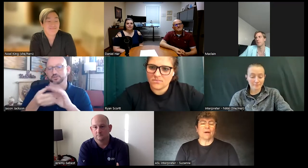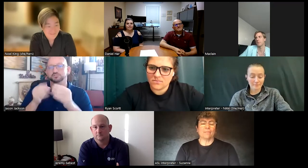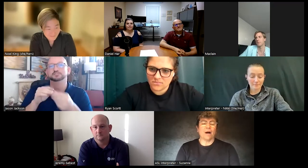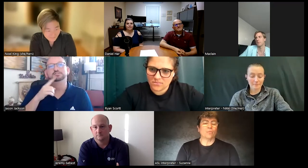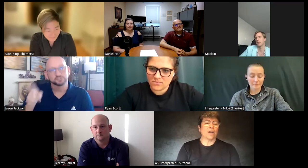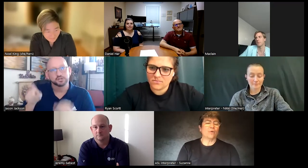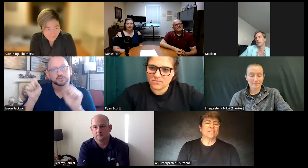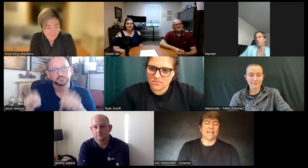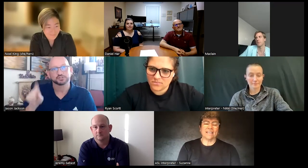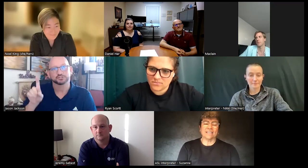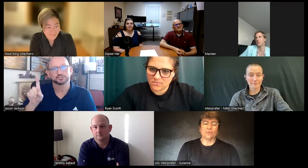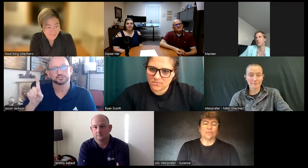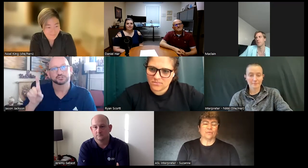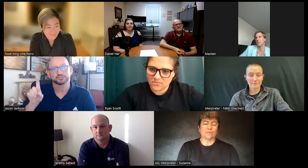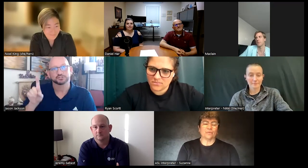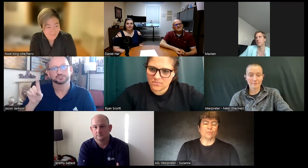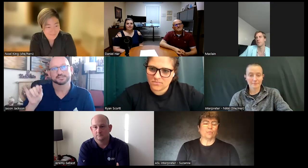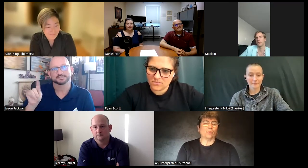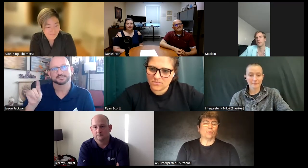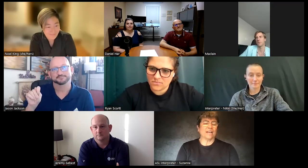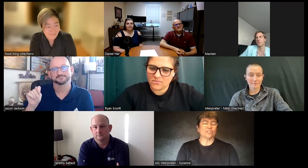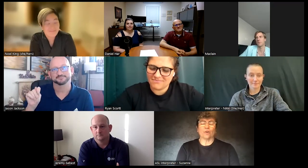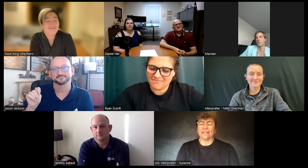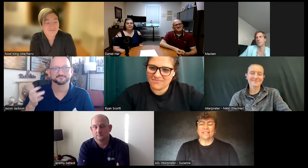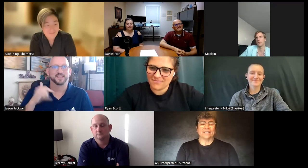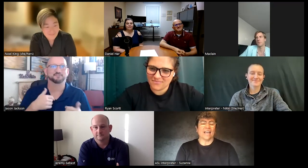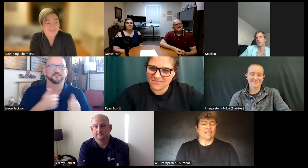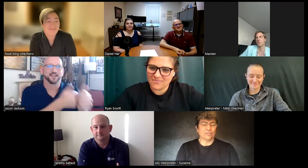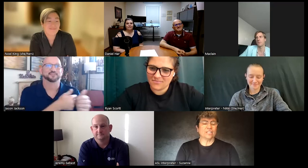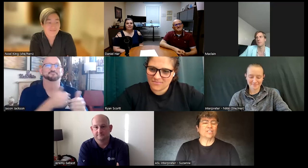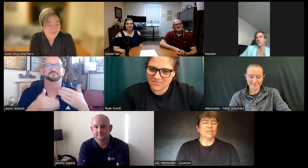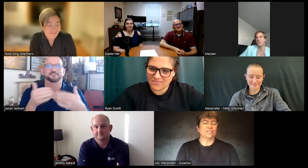that and my mom would always end the with that story saying you can do it you